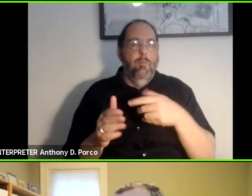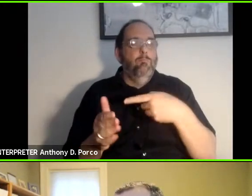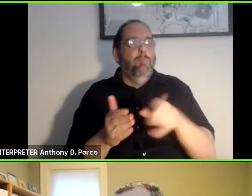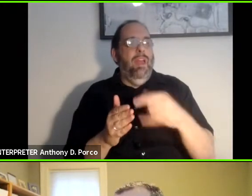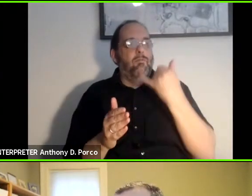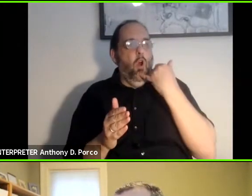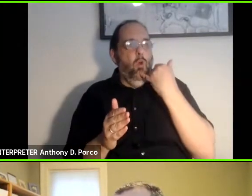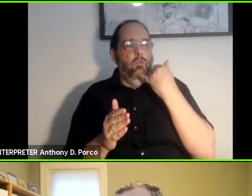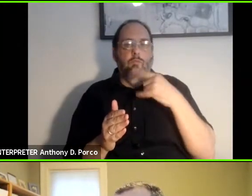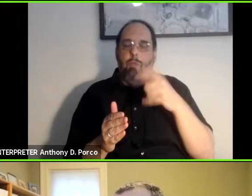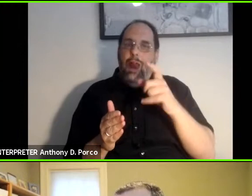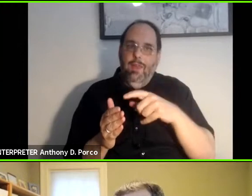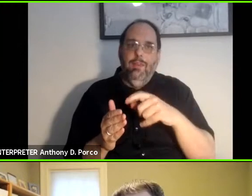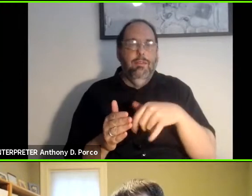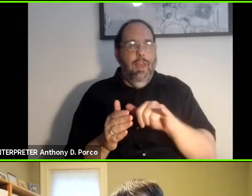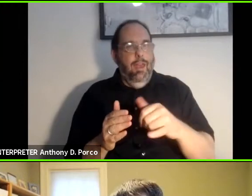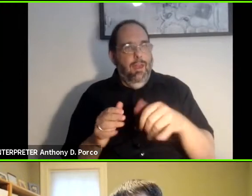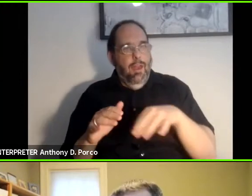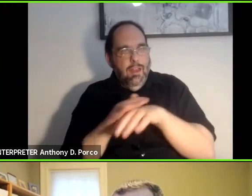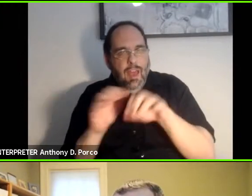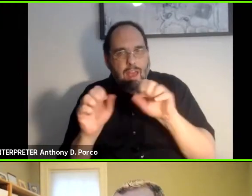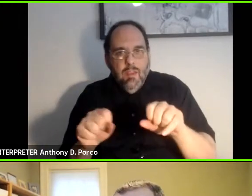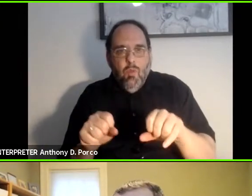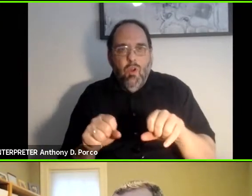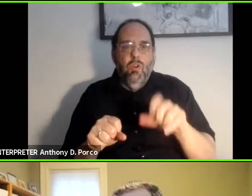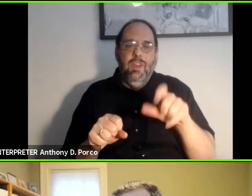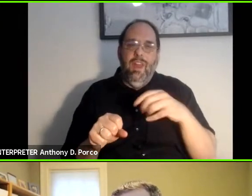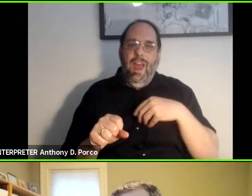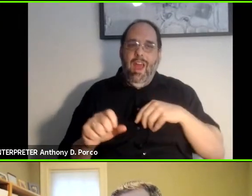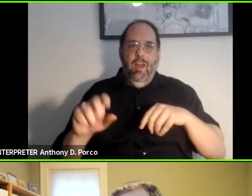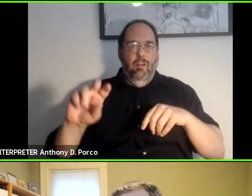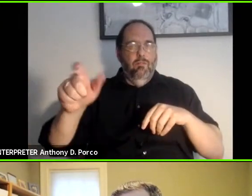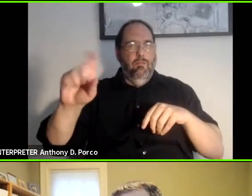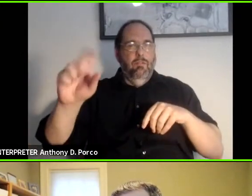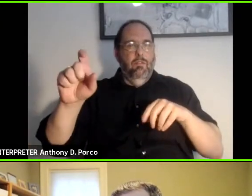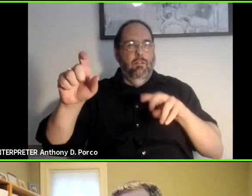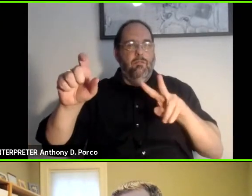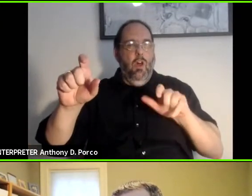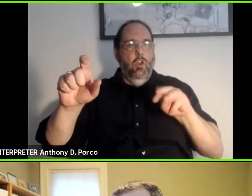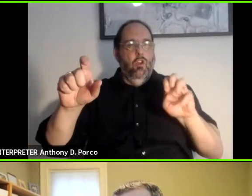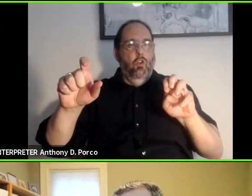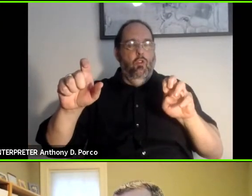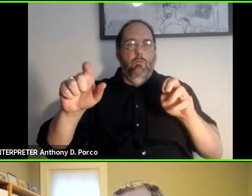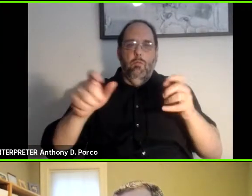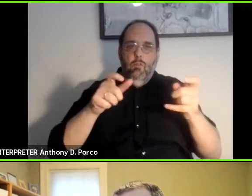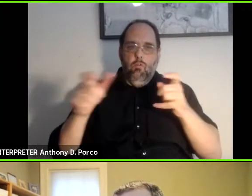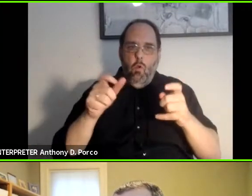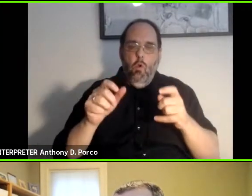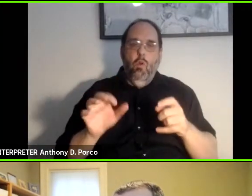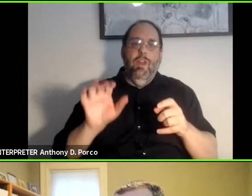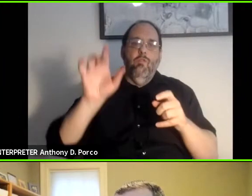were and that they had the volume control and the reach height, and of course, that's all gone now.